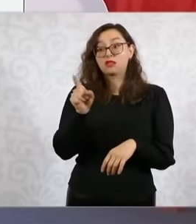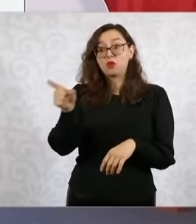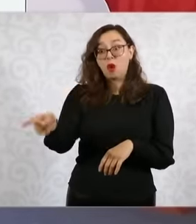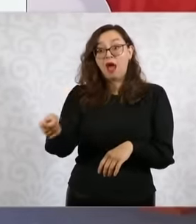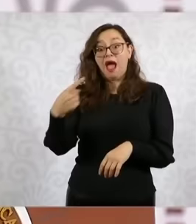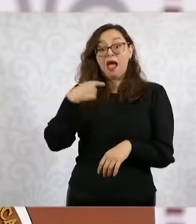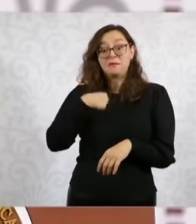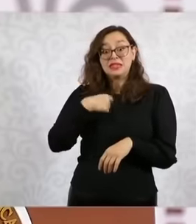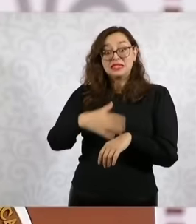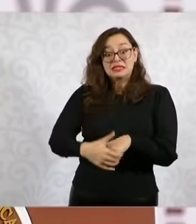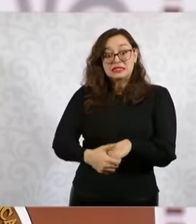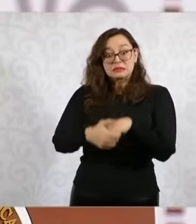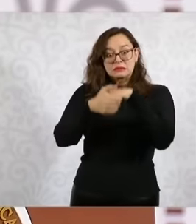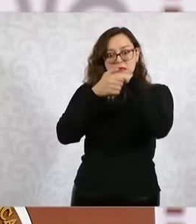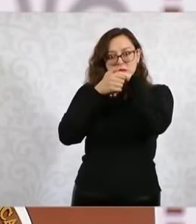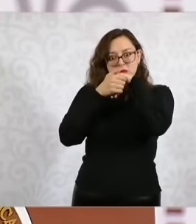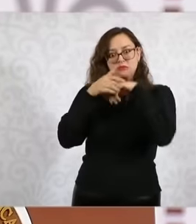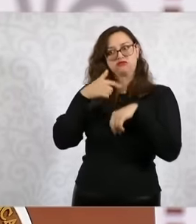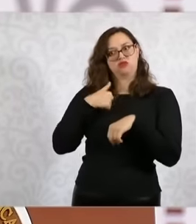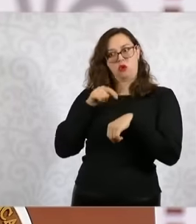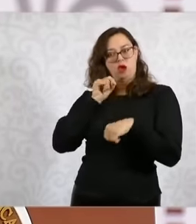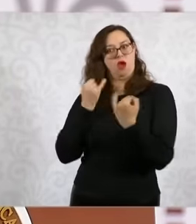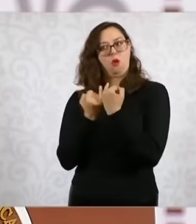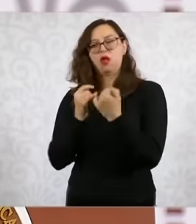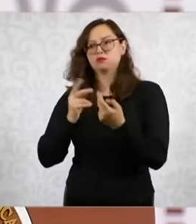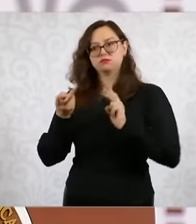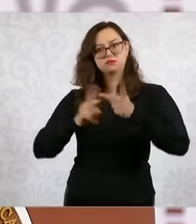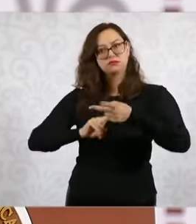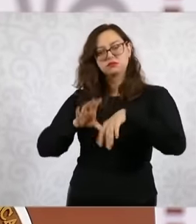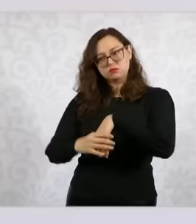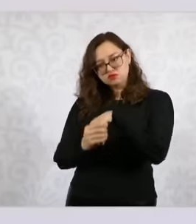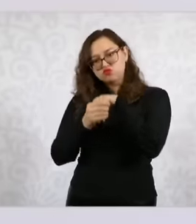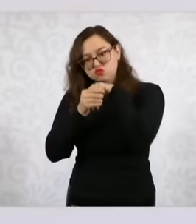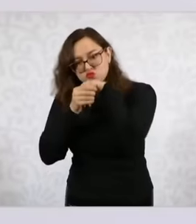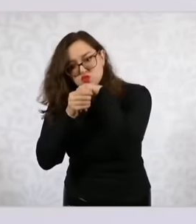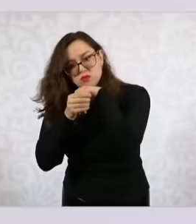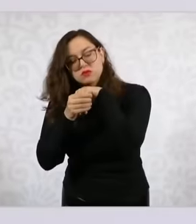practice that I have the I did it throughout the campaign, I have done it for a long time and that was it.